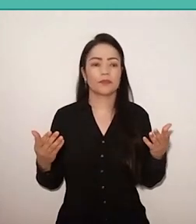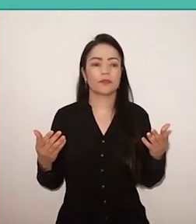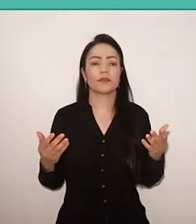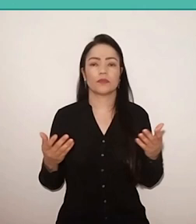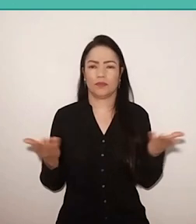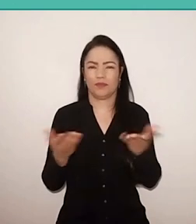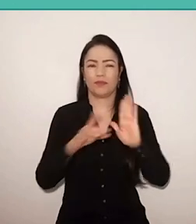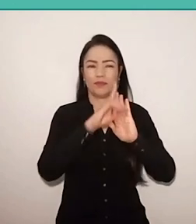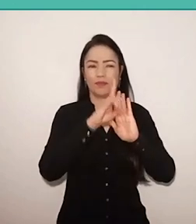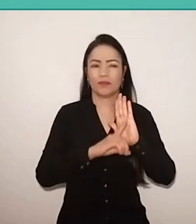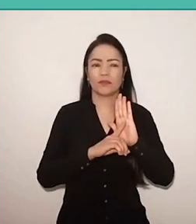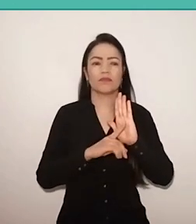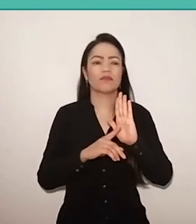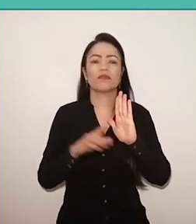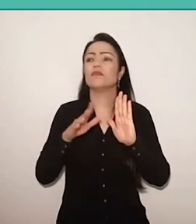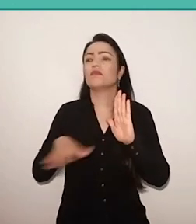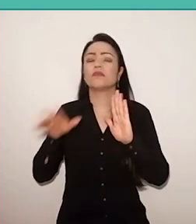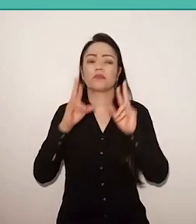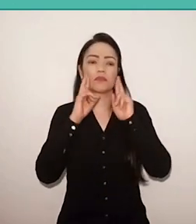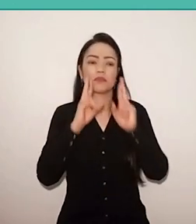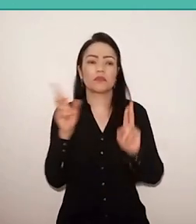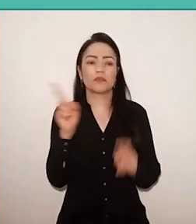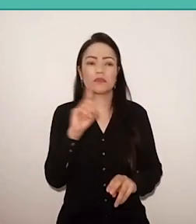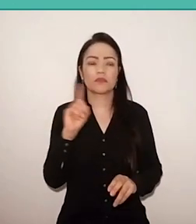at this juncture of increased inequality,